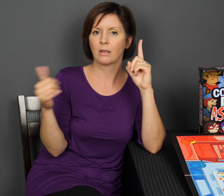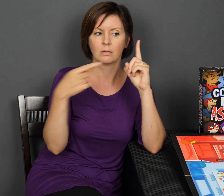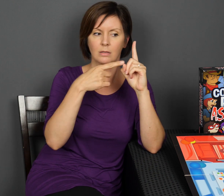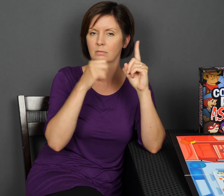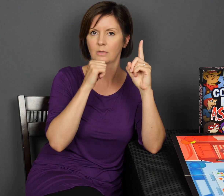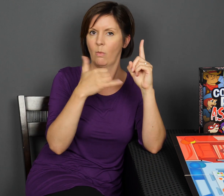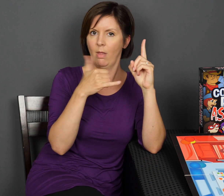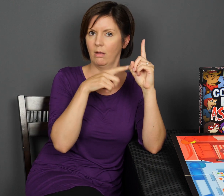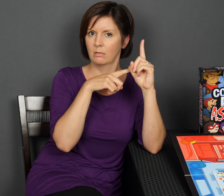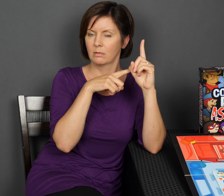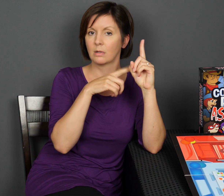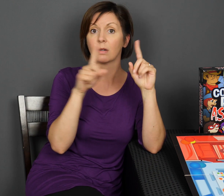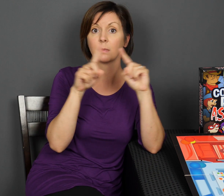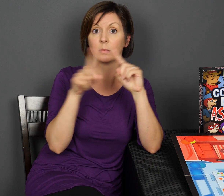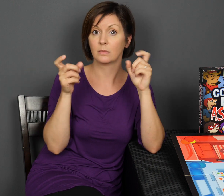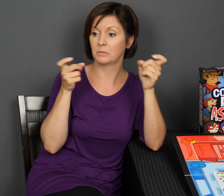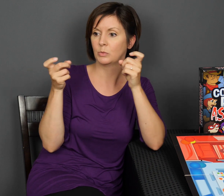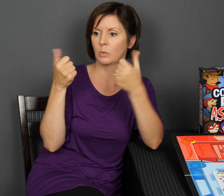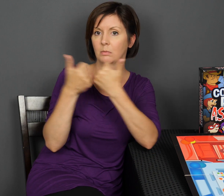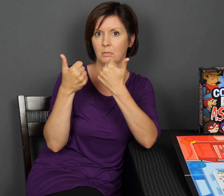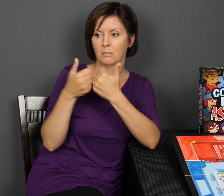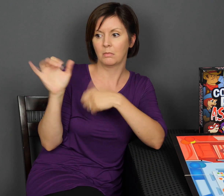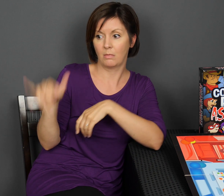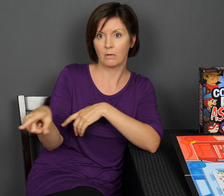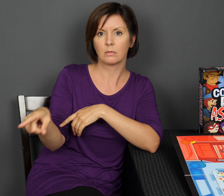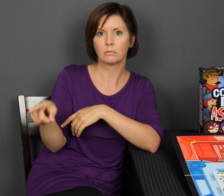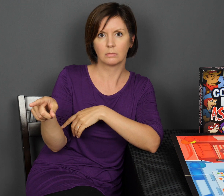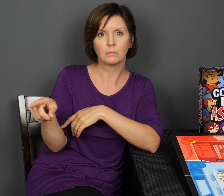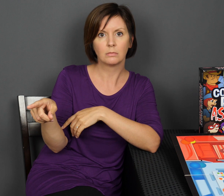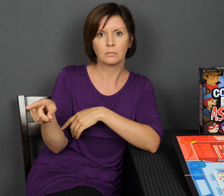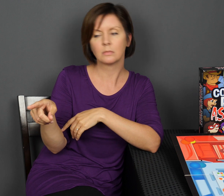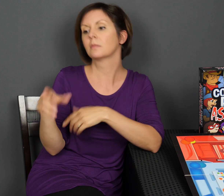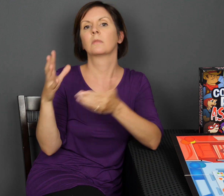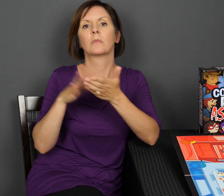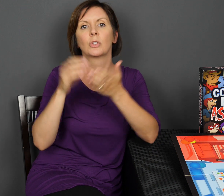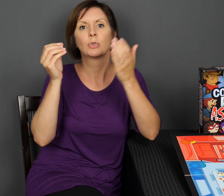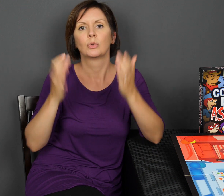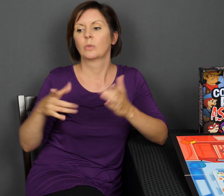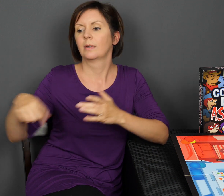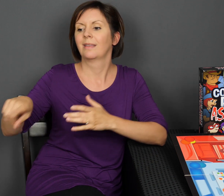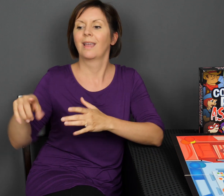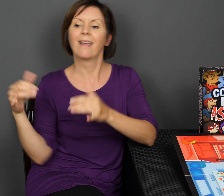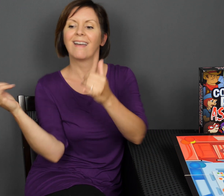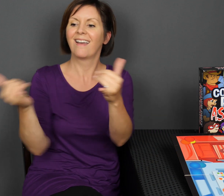So the students are playing and the moderator is not playing, but they control the game.